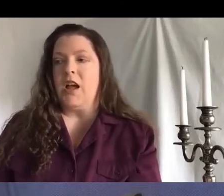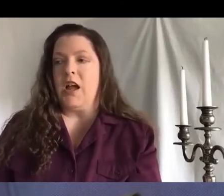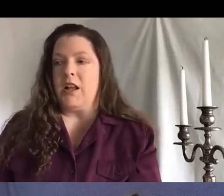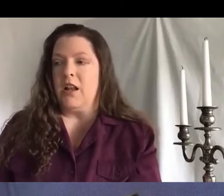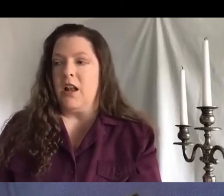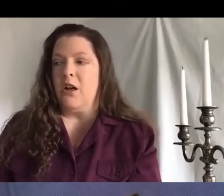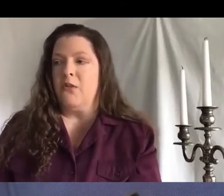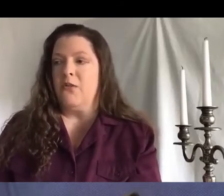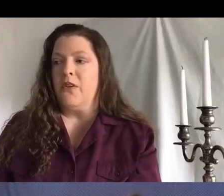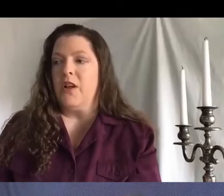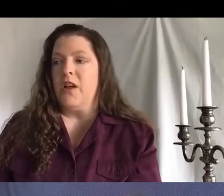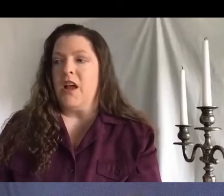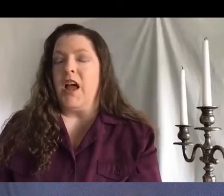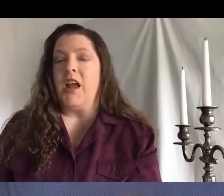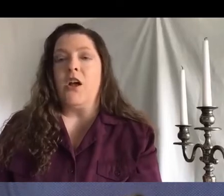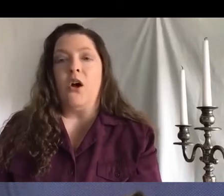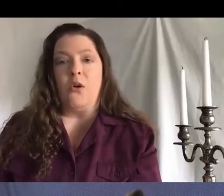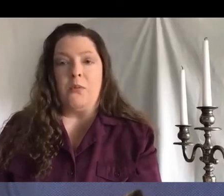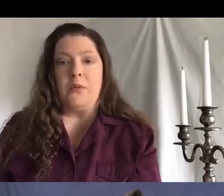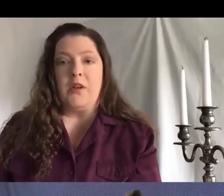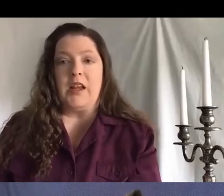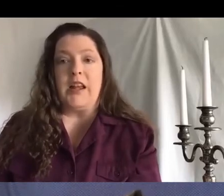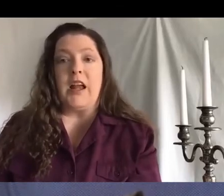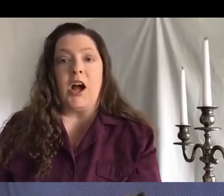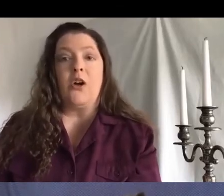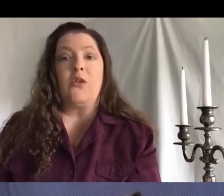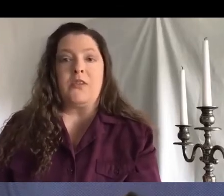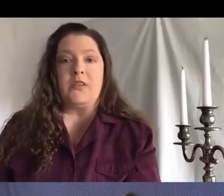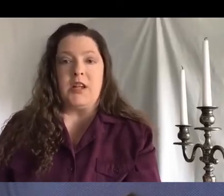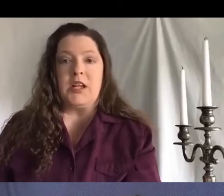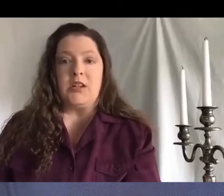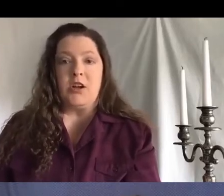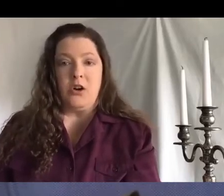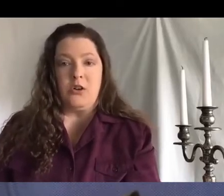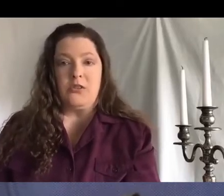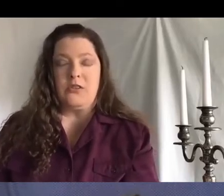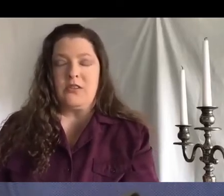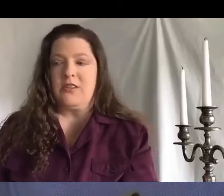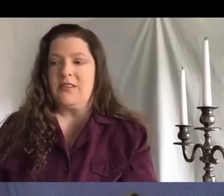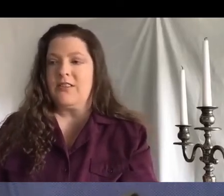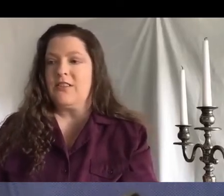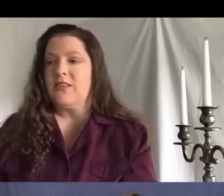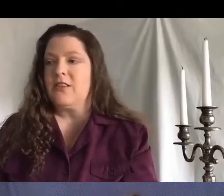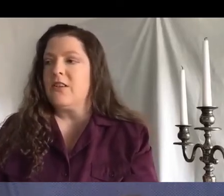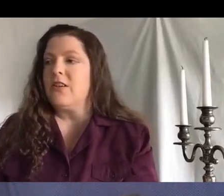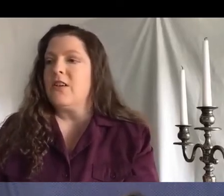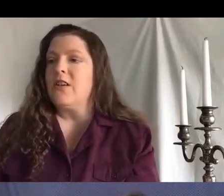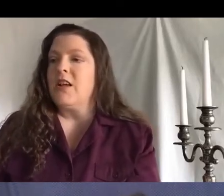and love, and hope, in our resilient hearts.